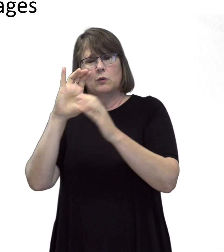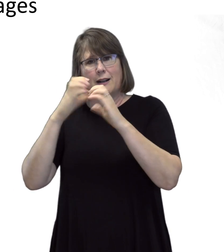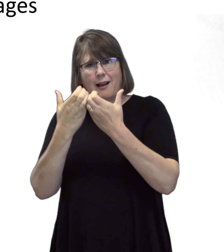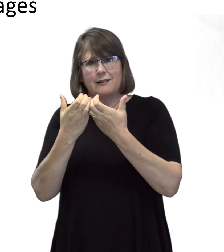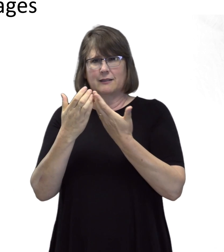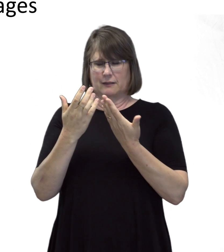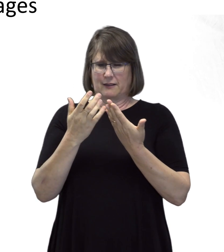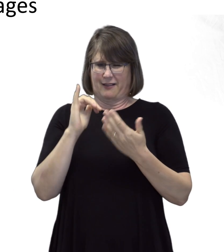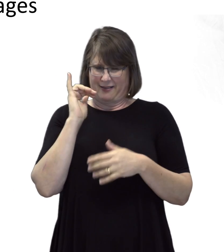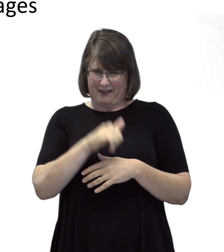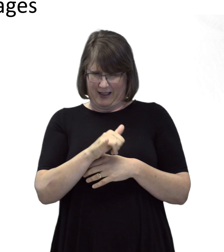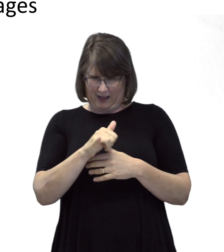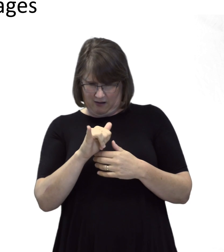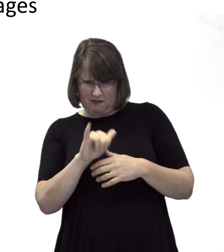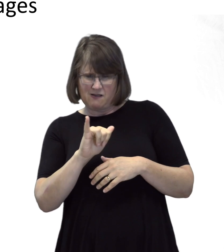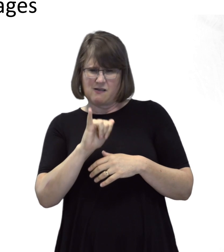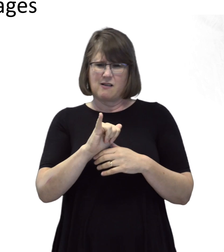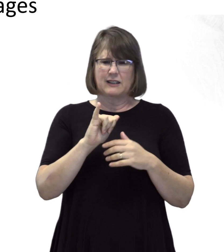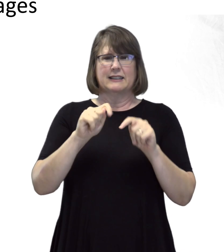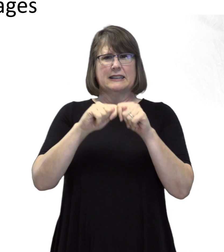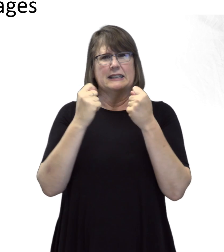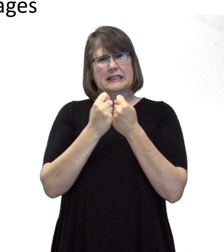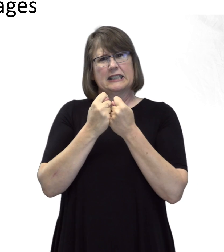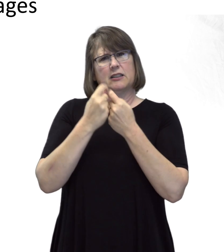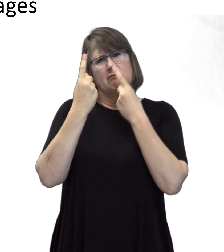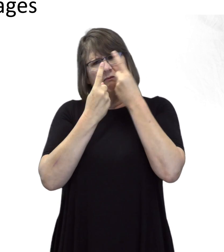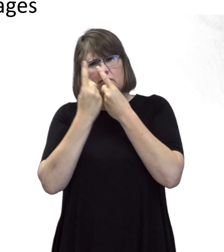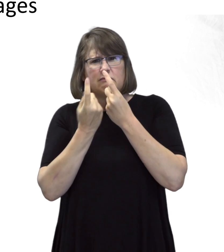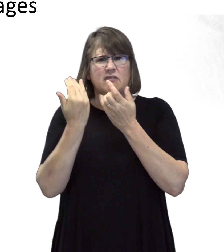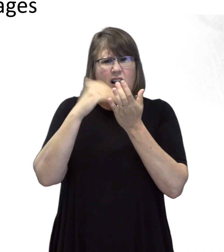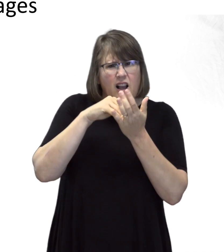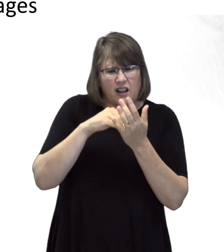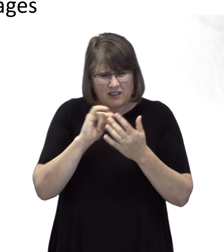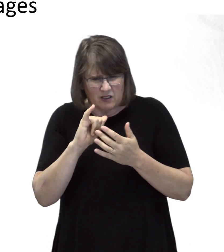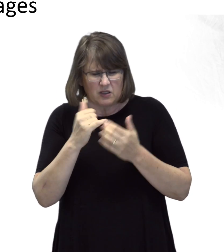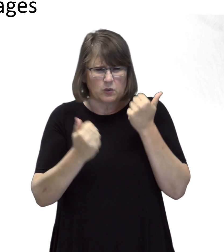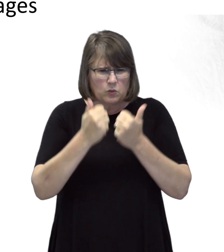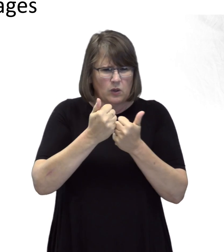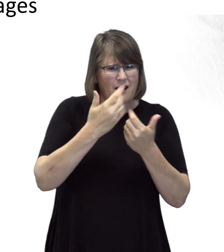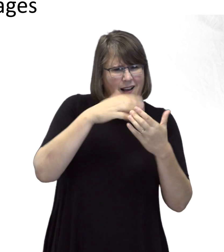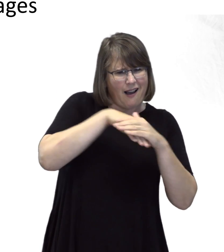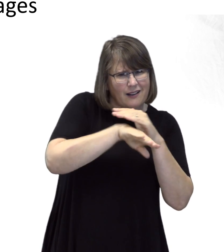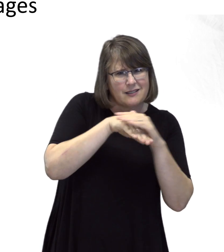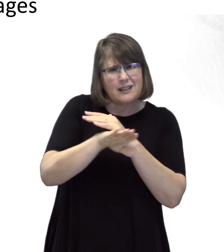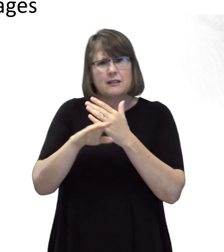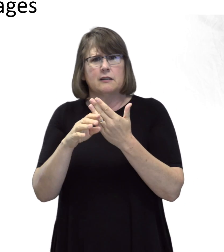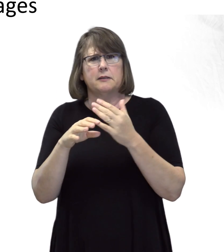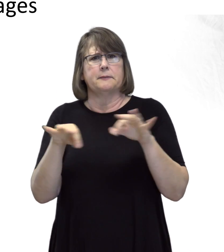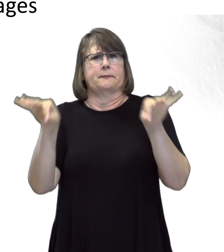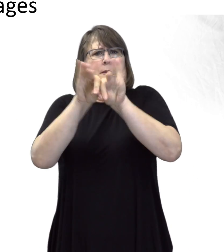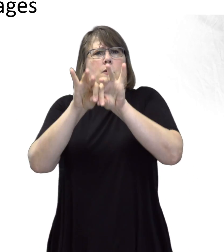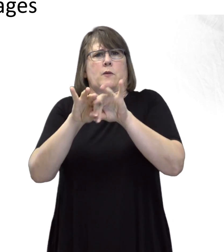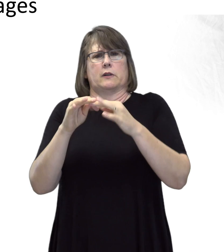may cause teams to reconsider what access is available